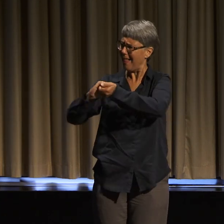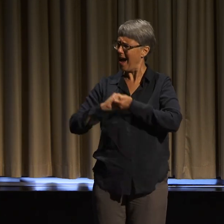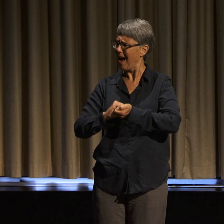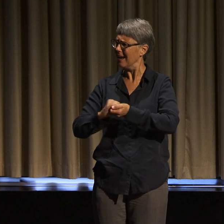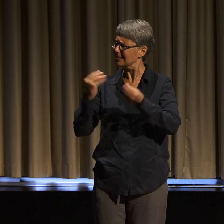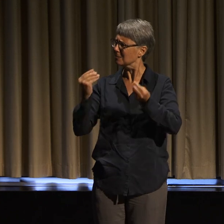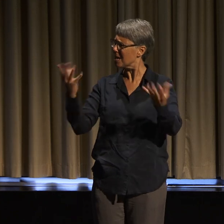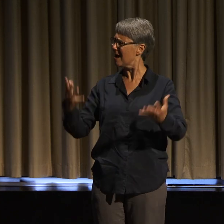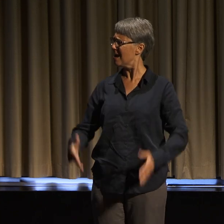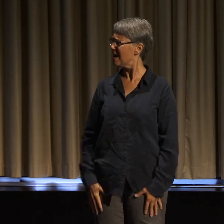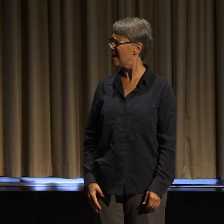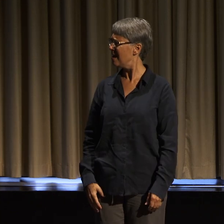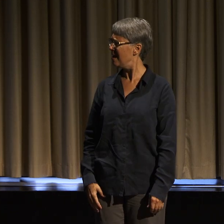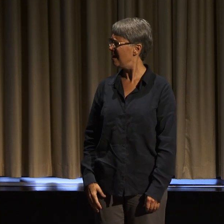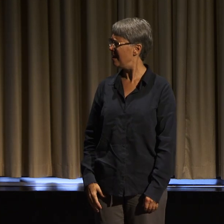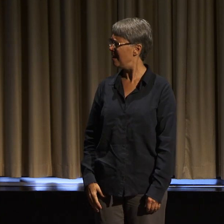Who says that tables are the only things?